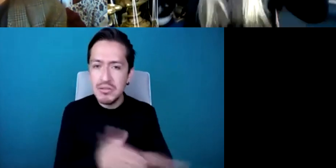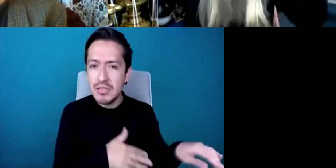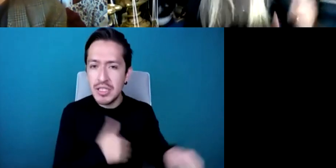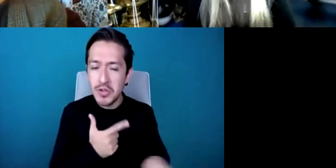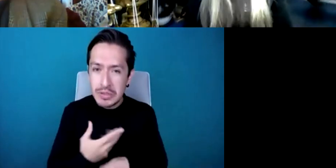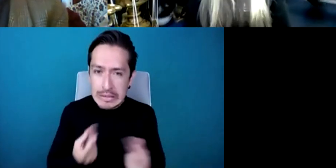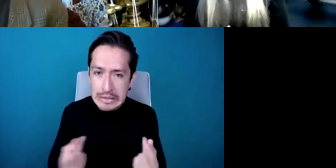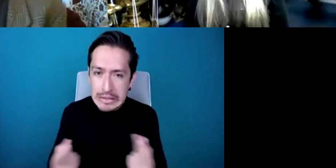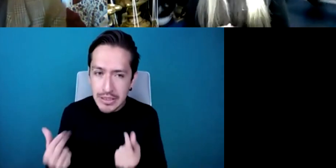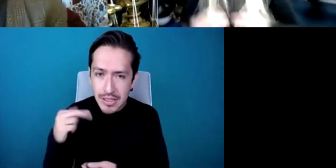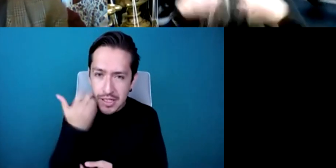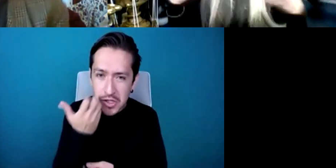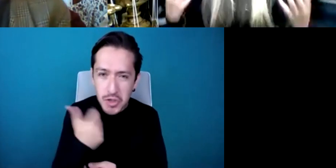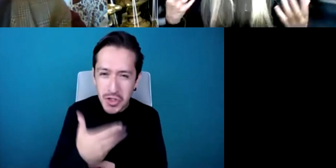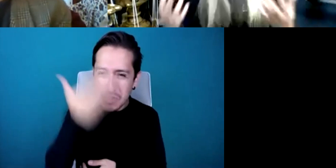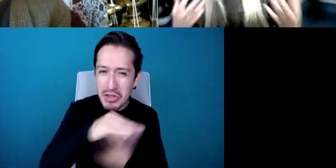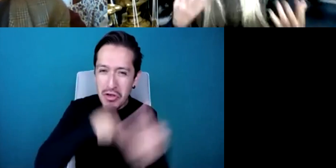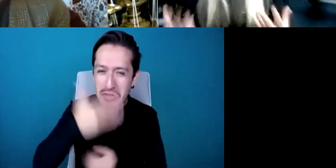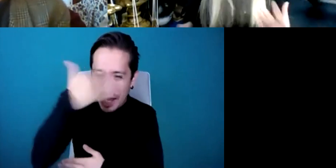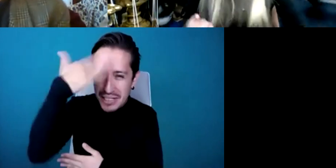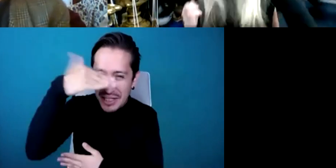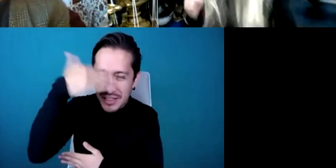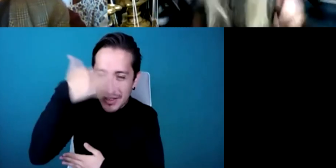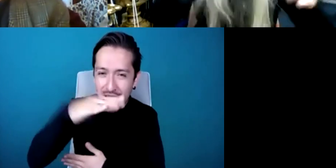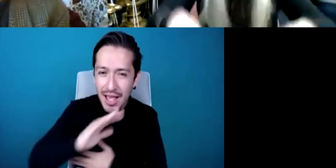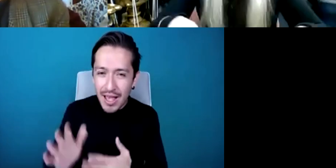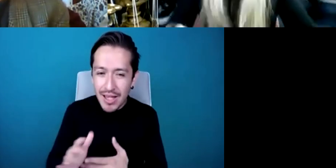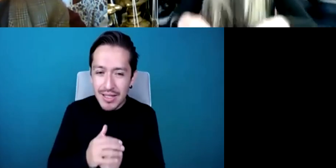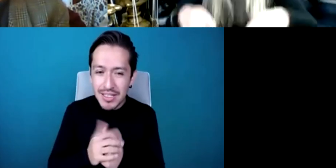da da da da you know you've kind of got a bloody sort of and you just sort of go head first